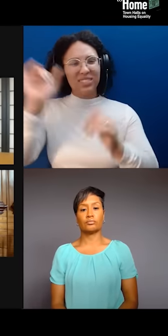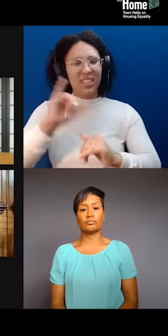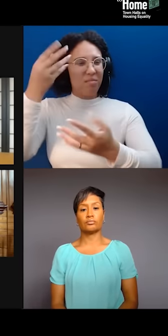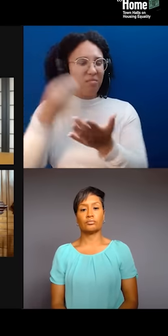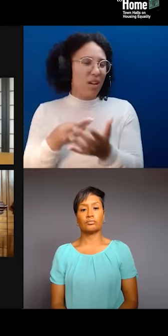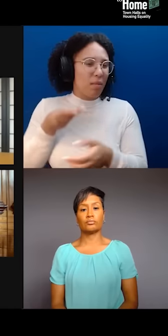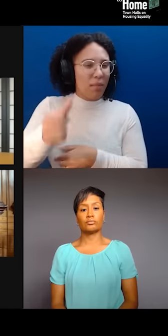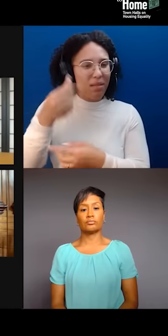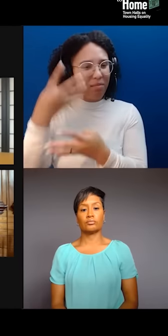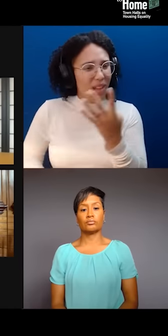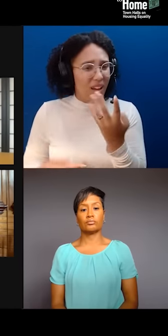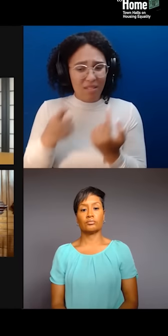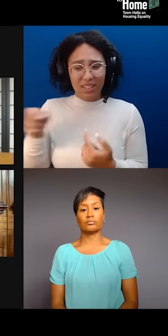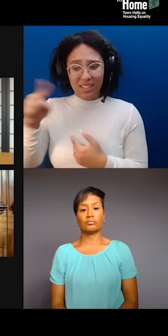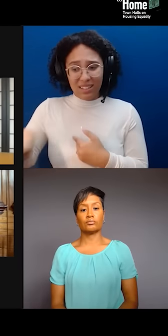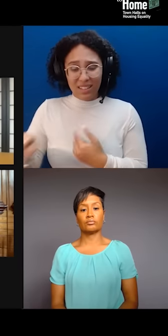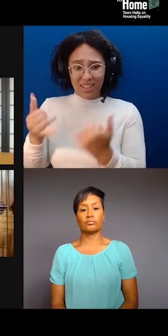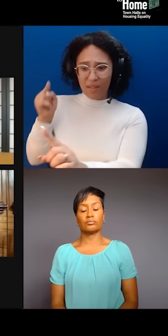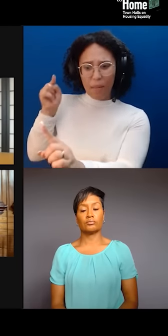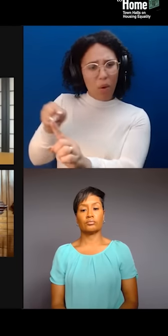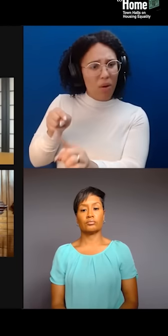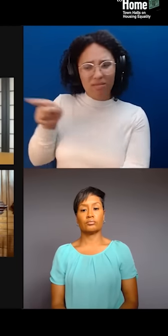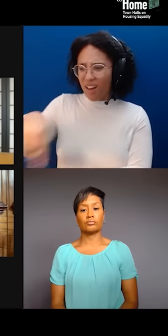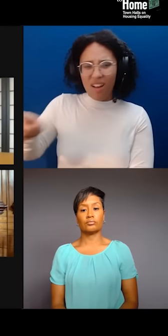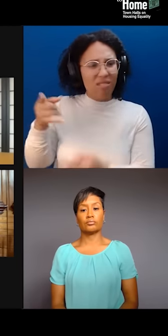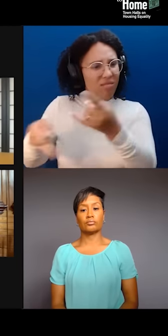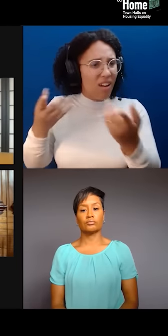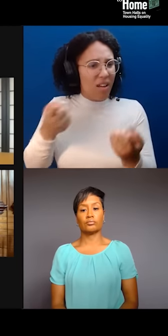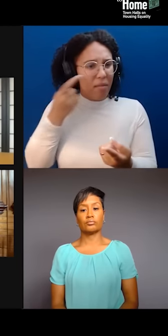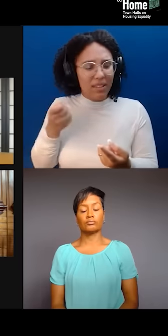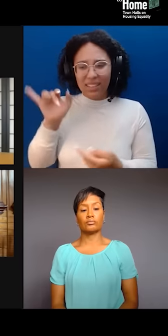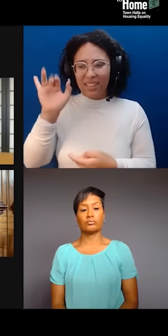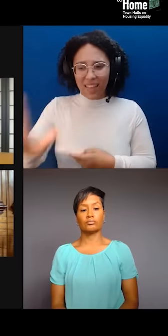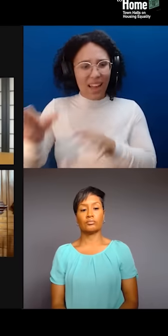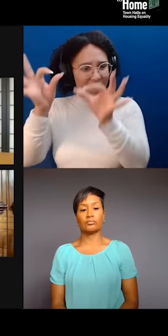This does not honor the history of solidarity movements amongst folks of color and in Asian Americans.